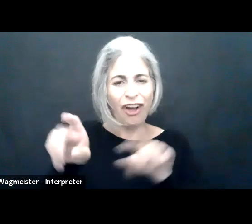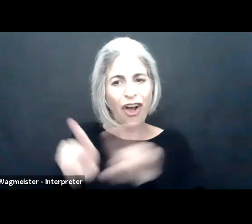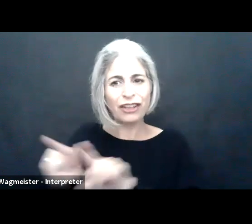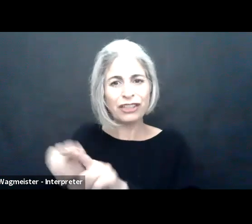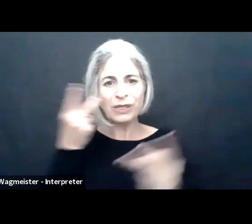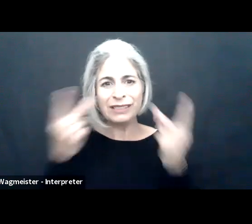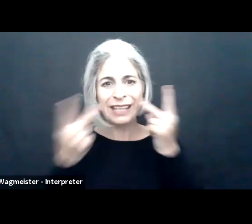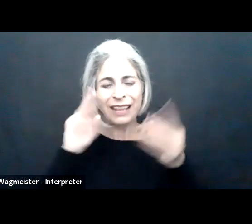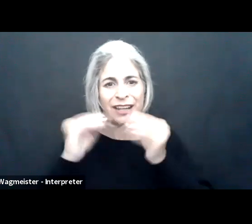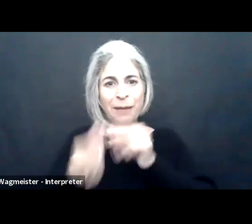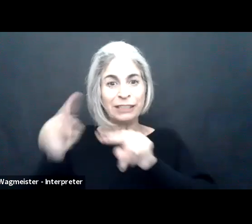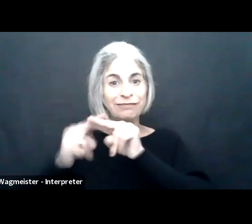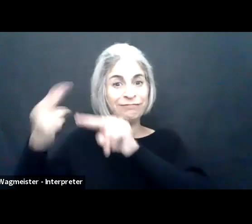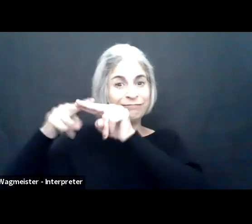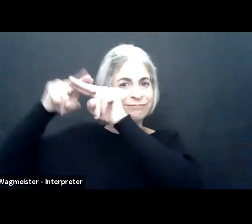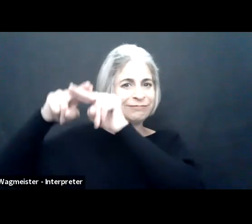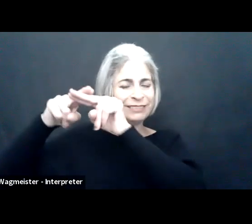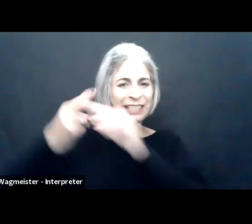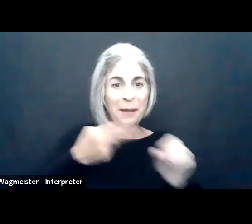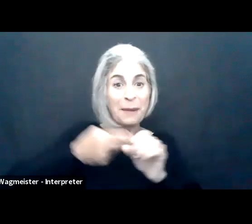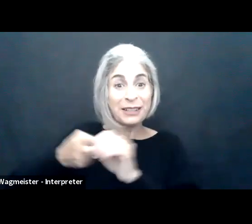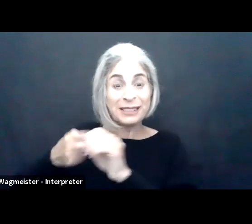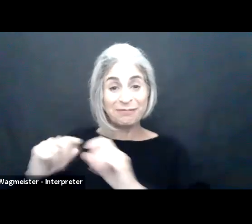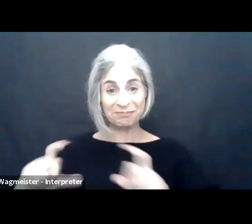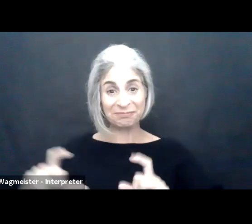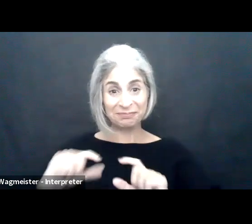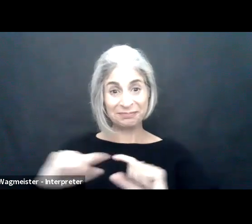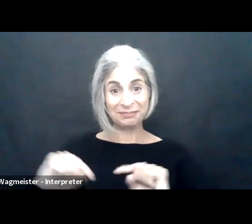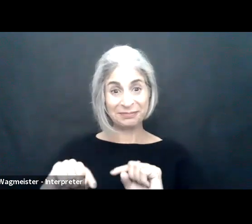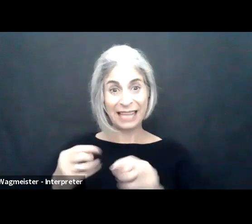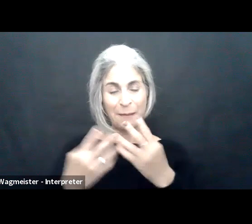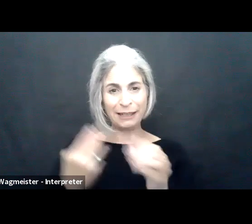necessarily travel. I also love seeing the numbers pick up